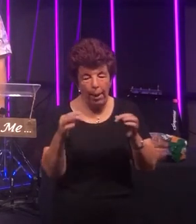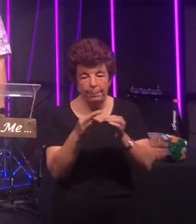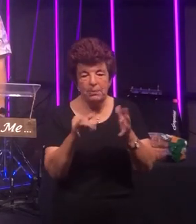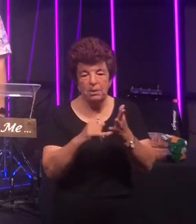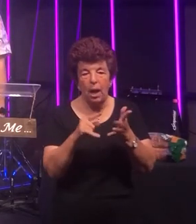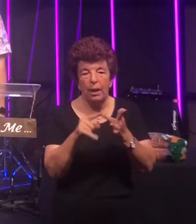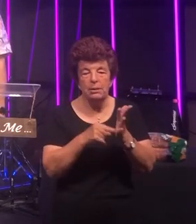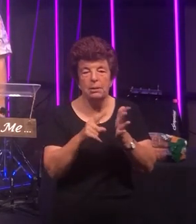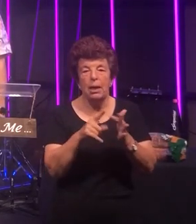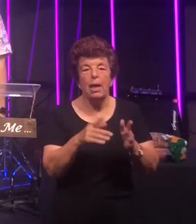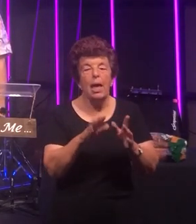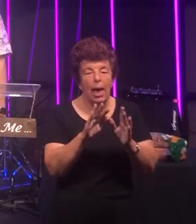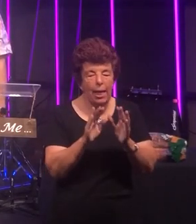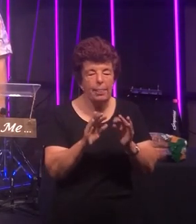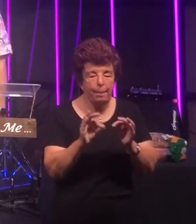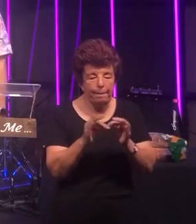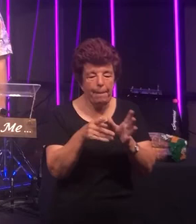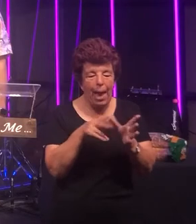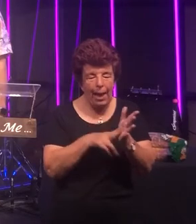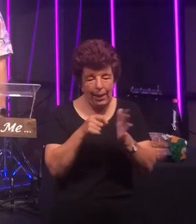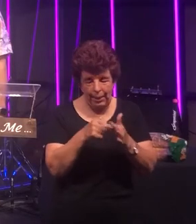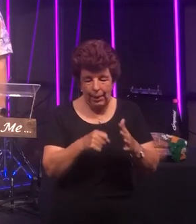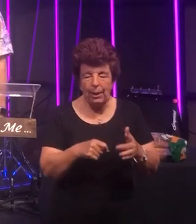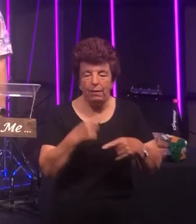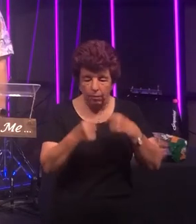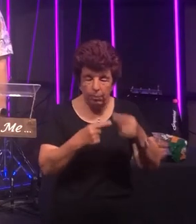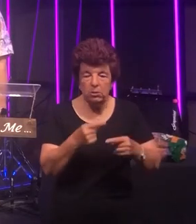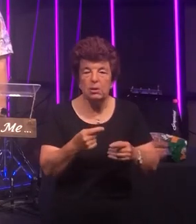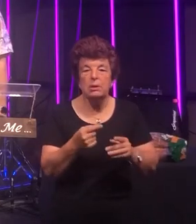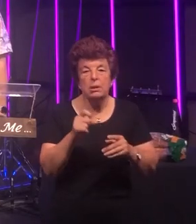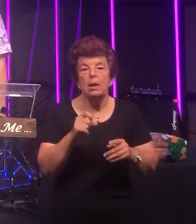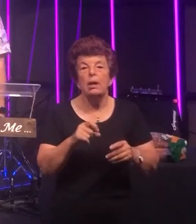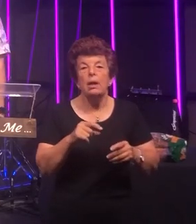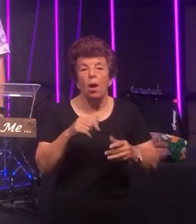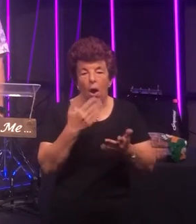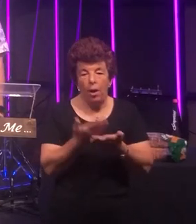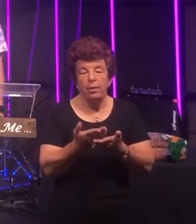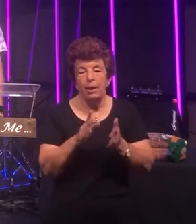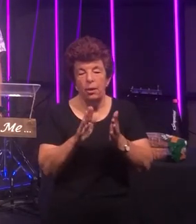well and our bank details are in the the newsletter which goes out each week if